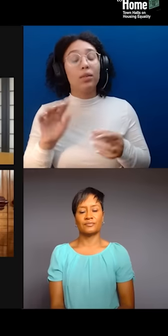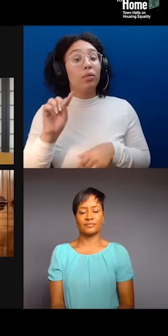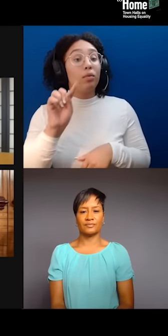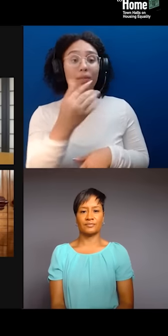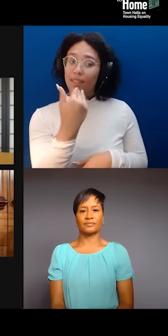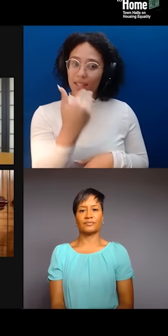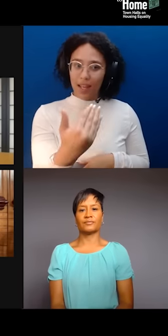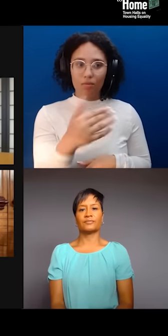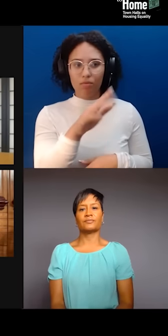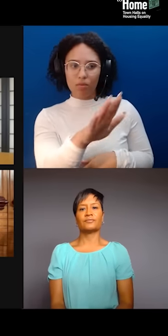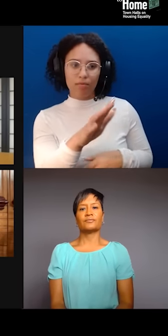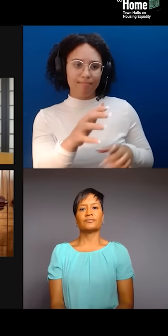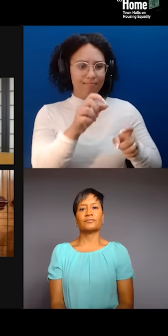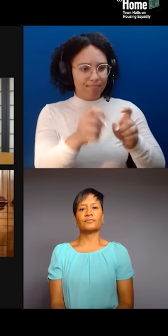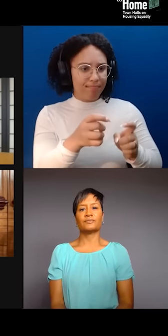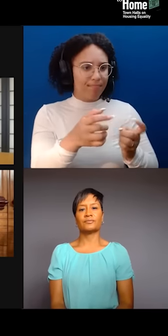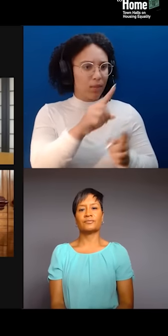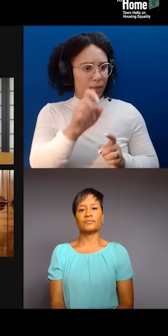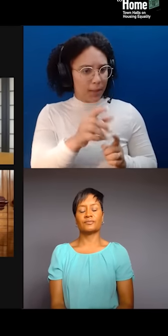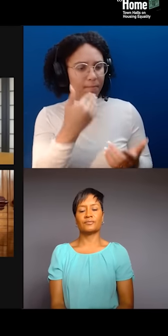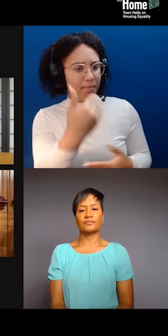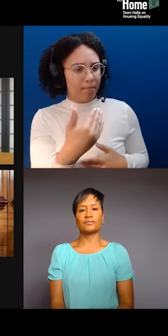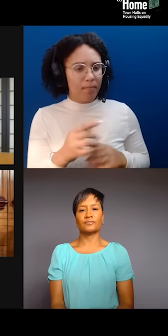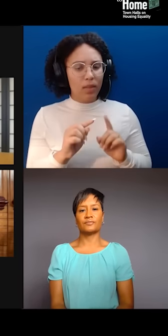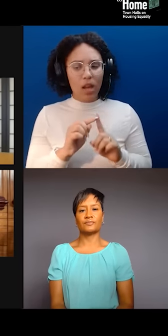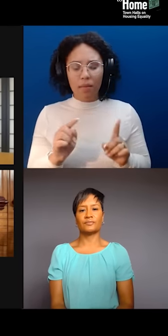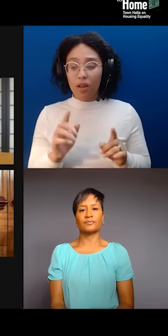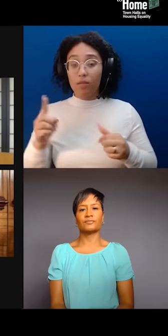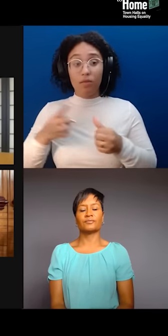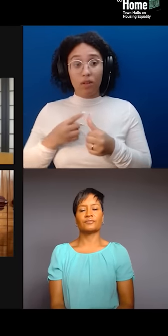is that art and culture alone will not mean a whole lot